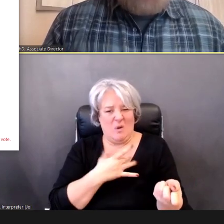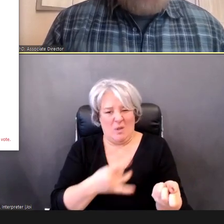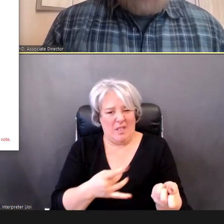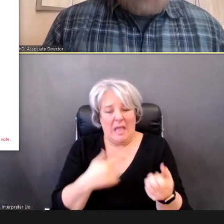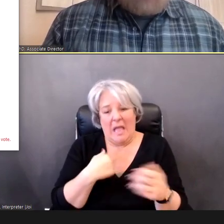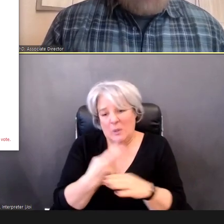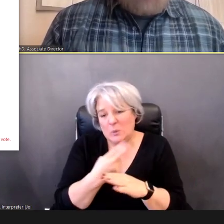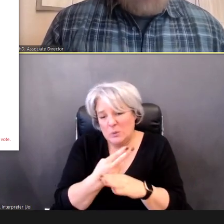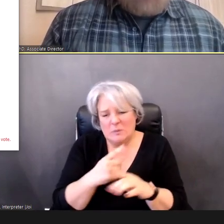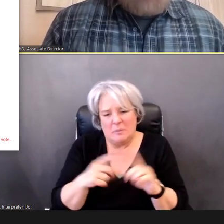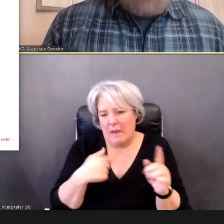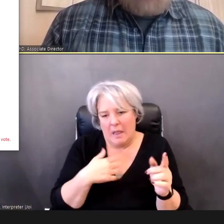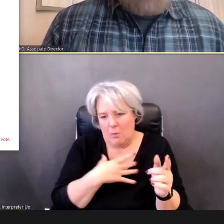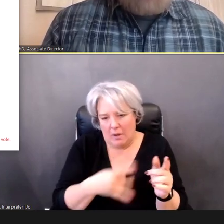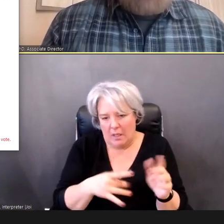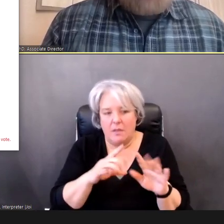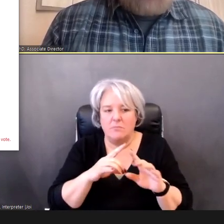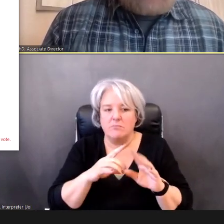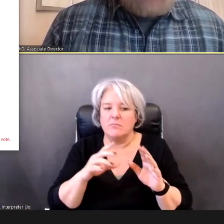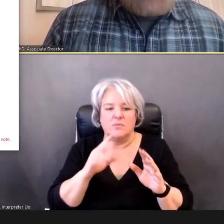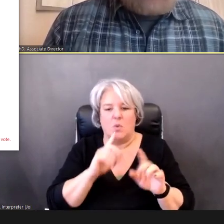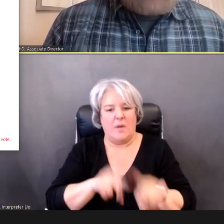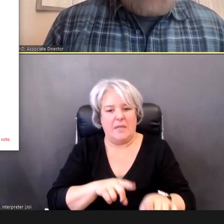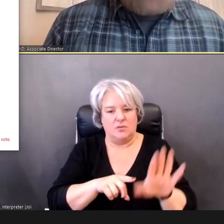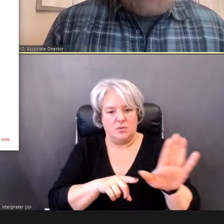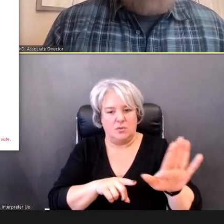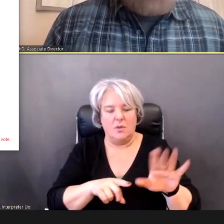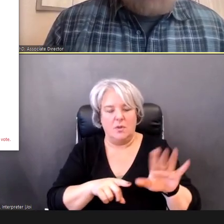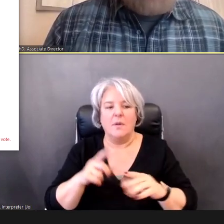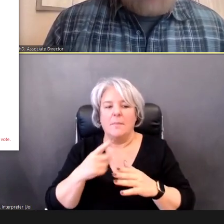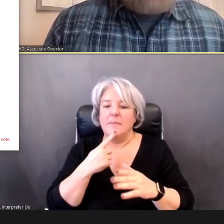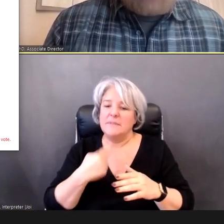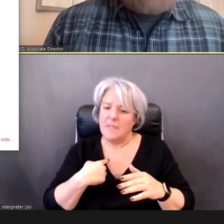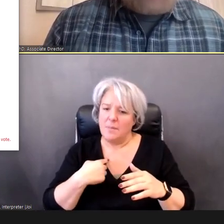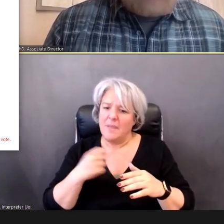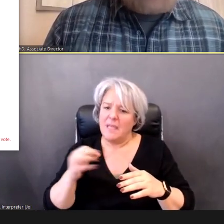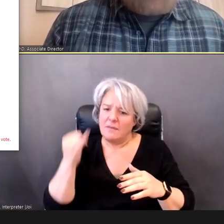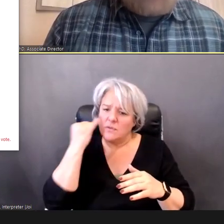But tell us, if you would make a recommendation that -- overall, you